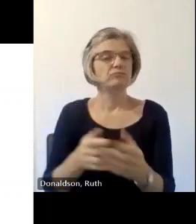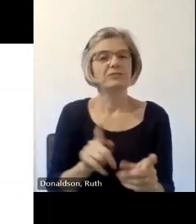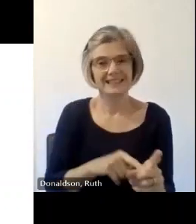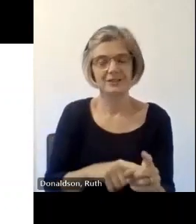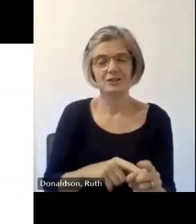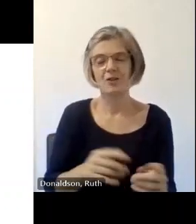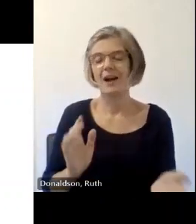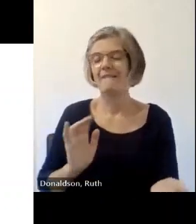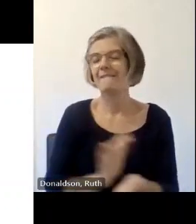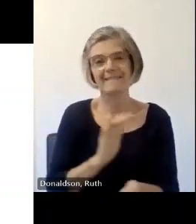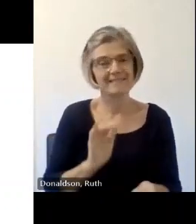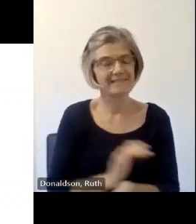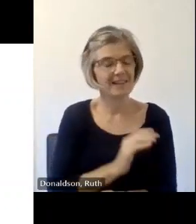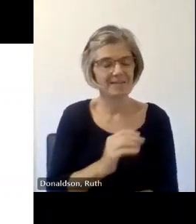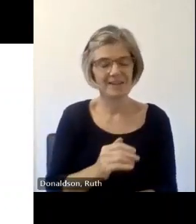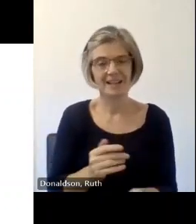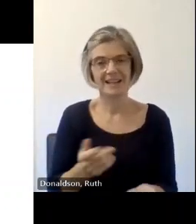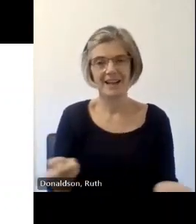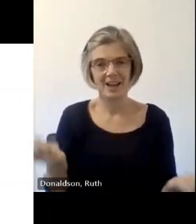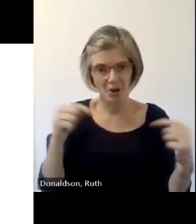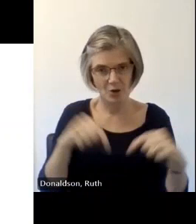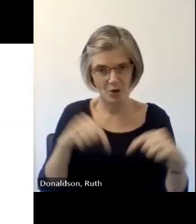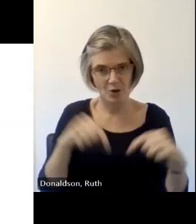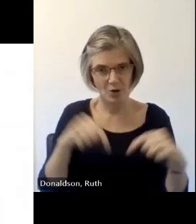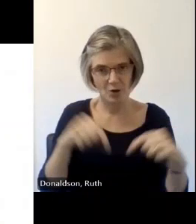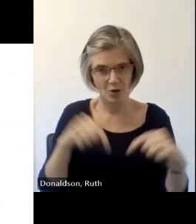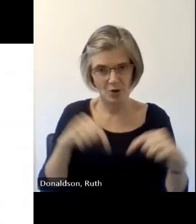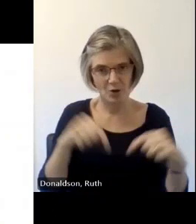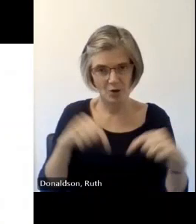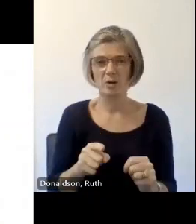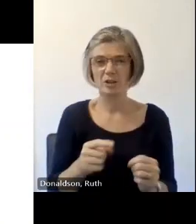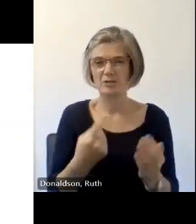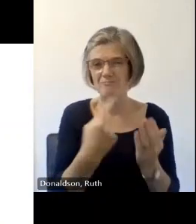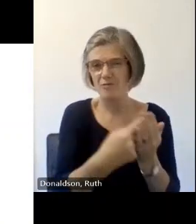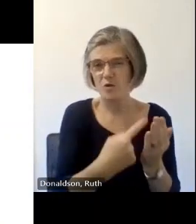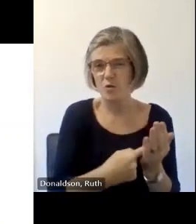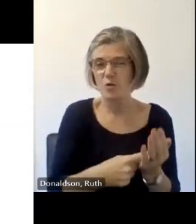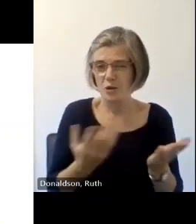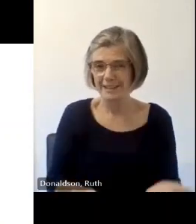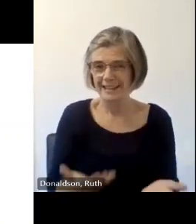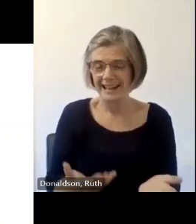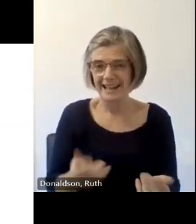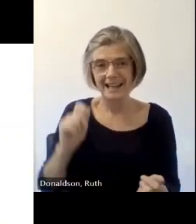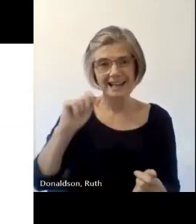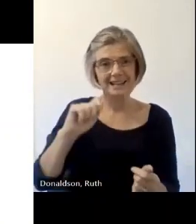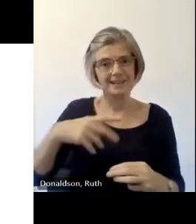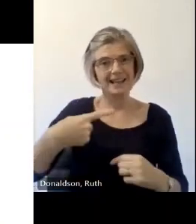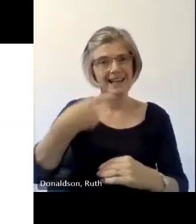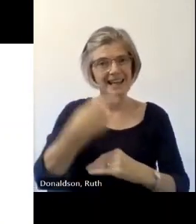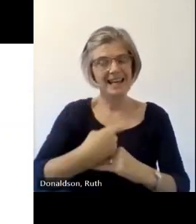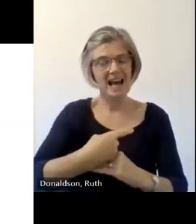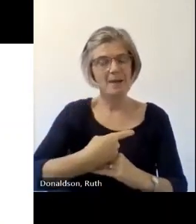teams please keep your cameras off if it will help with your um internet connectivity and streaming